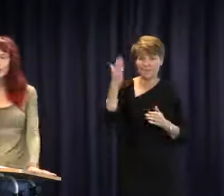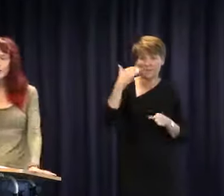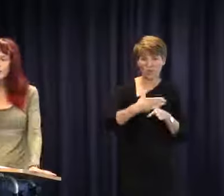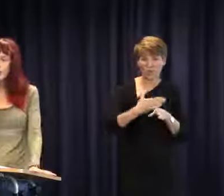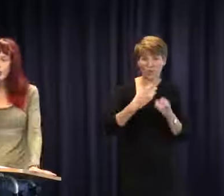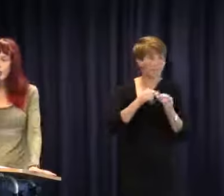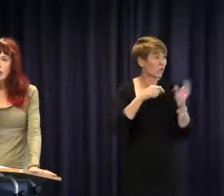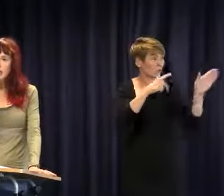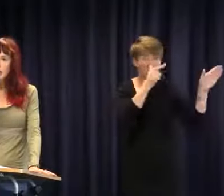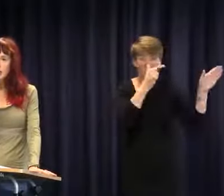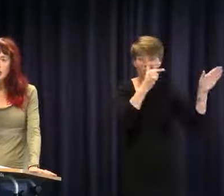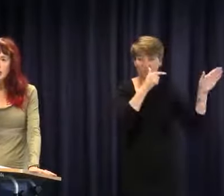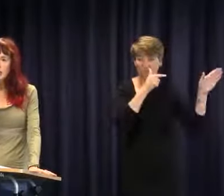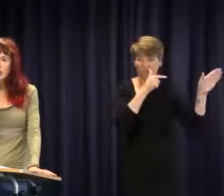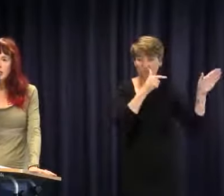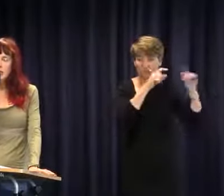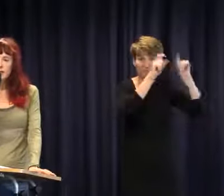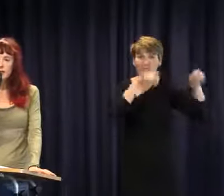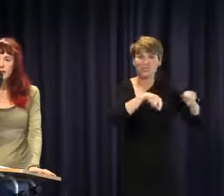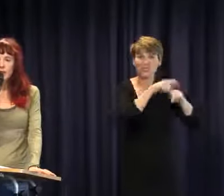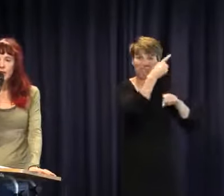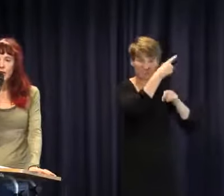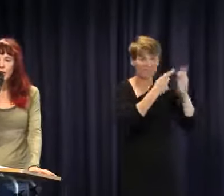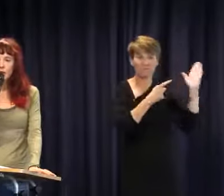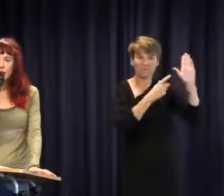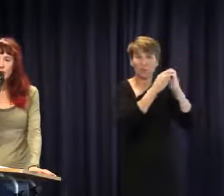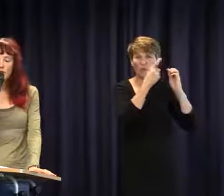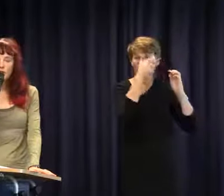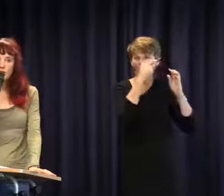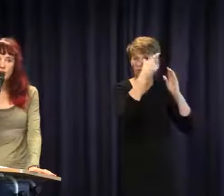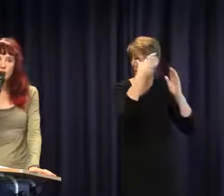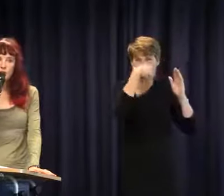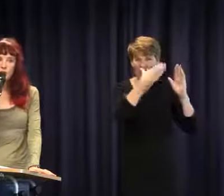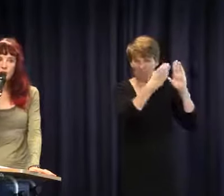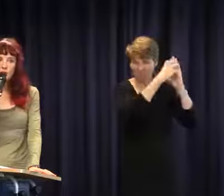Lovett. It seems to me that very little has changed. Professionals are still trying to